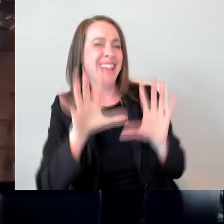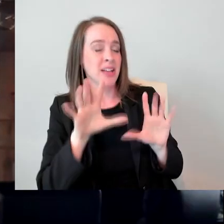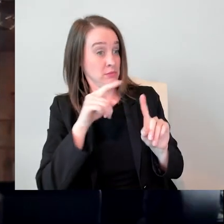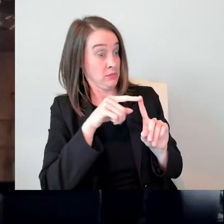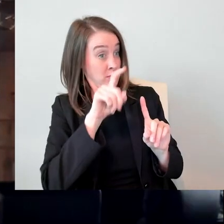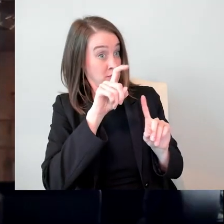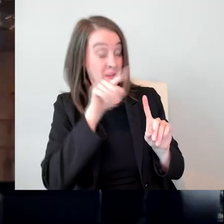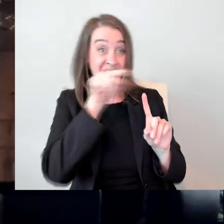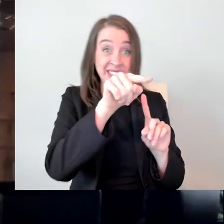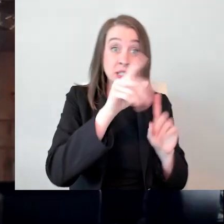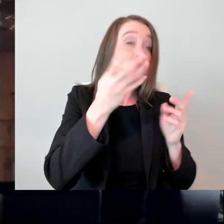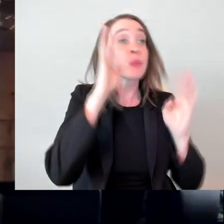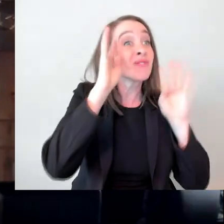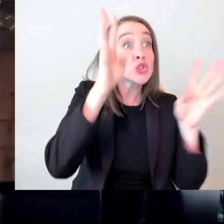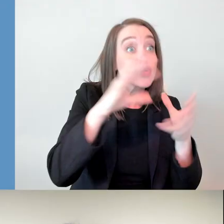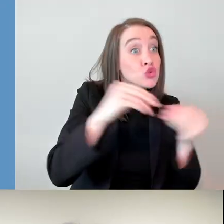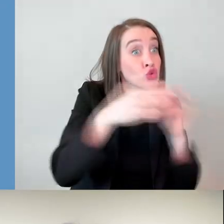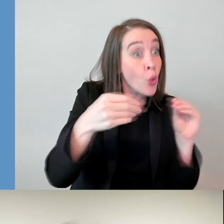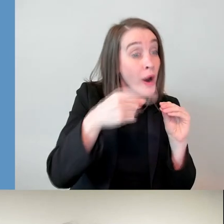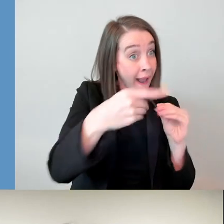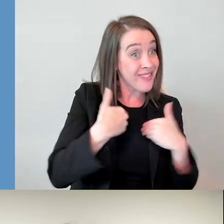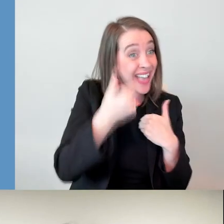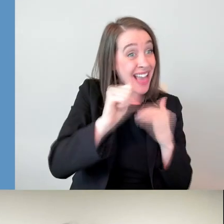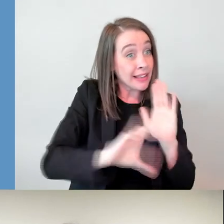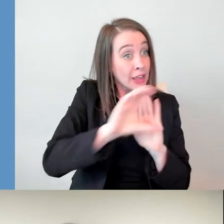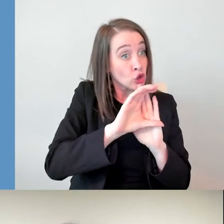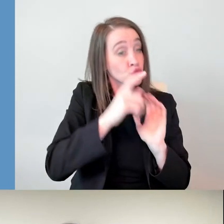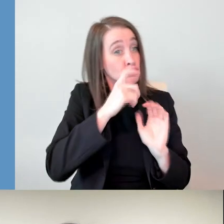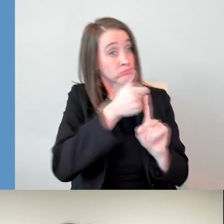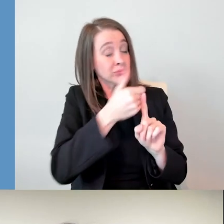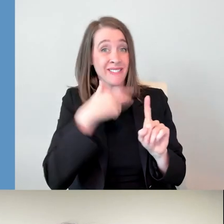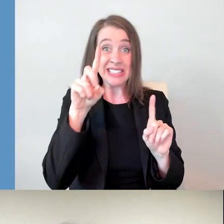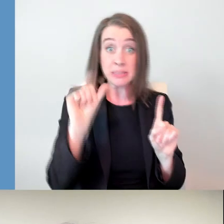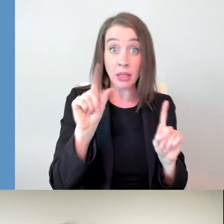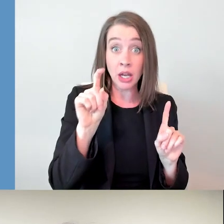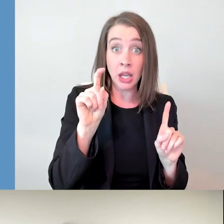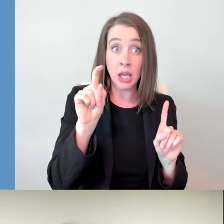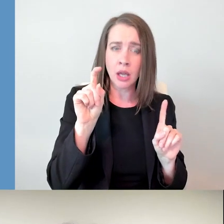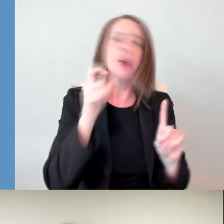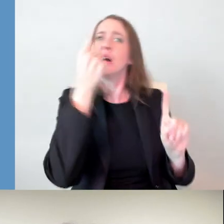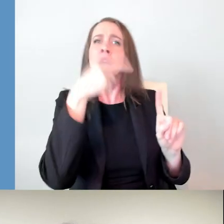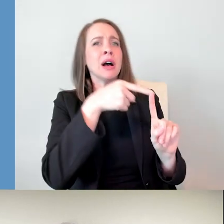defined by their disability? To my surprise, there wasn't anybody.